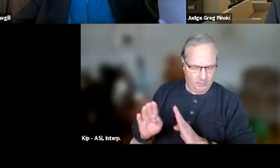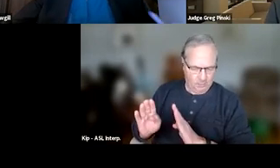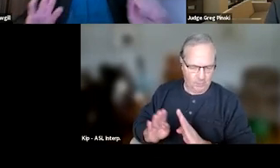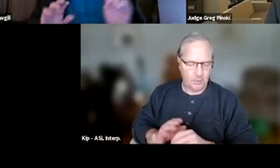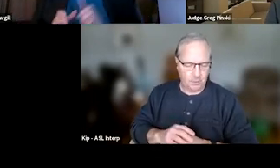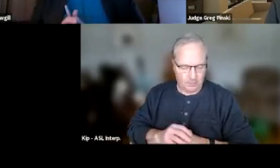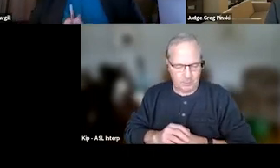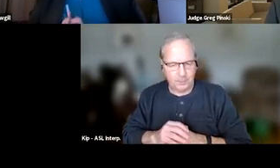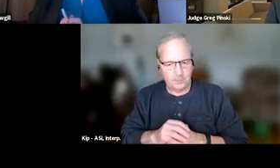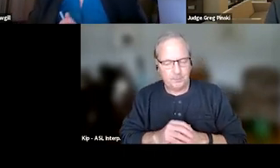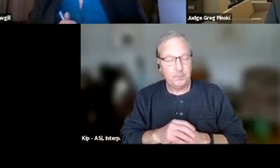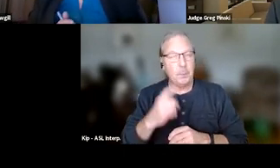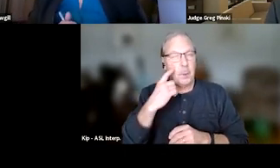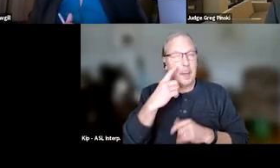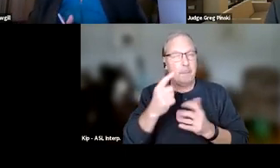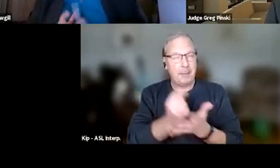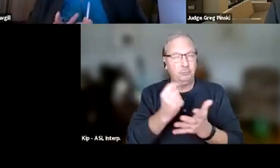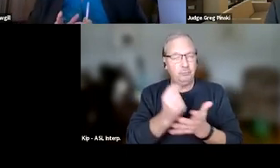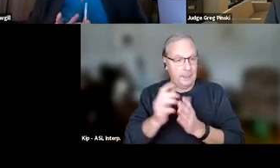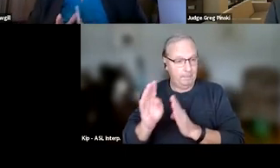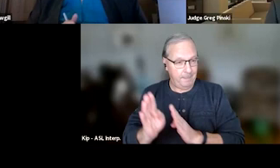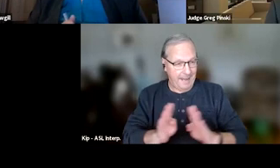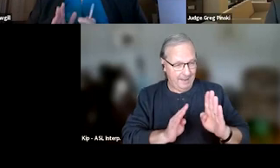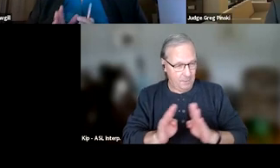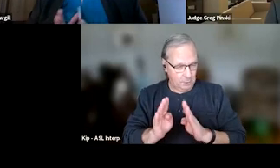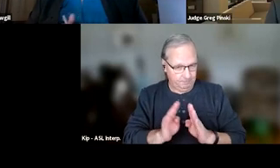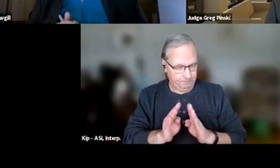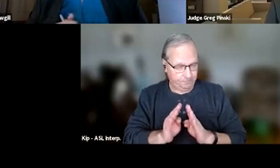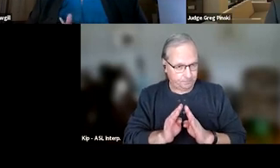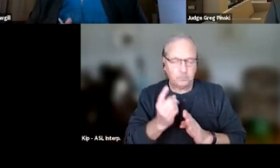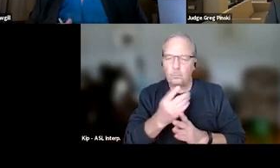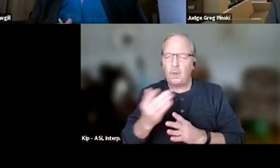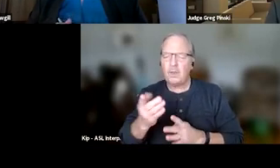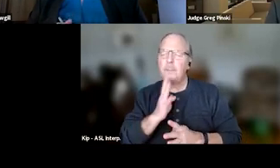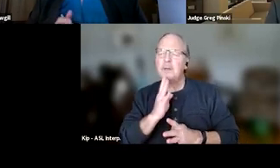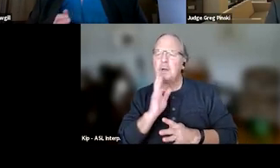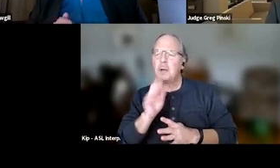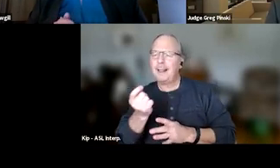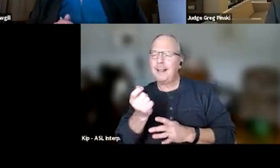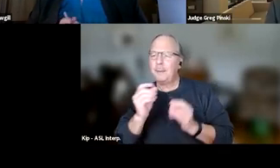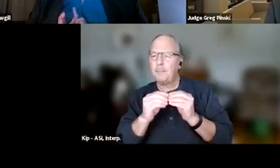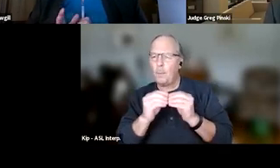When we're thinking about treating behavior, this is the one thing, and I'm gonna talk about this a little more in a little bit,